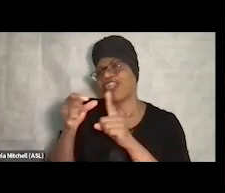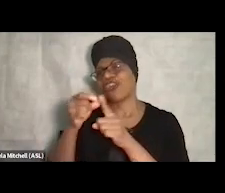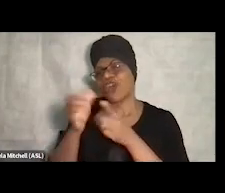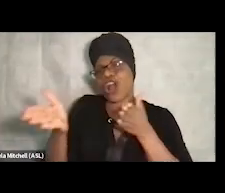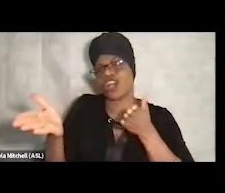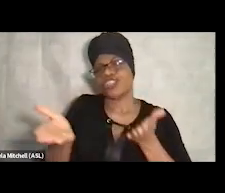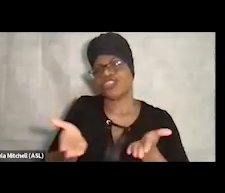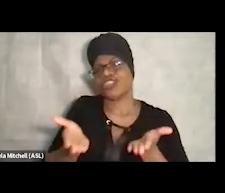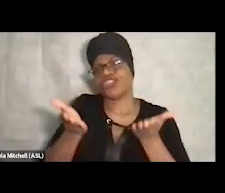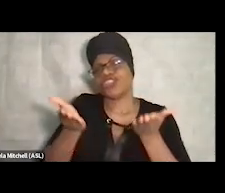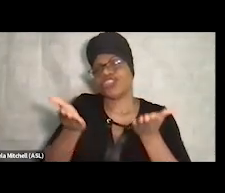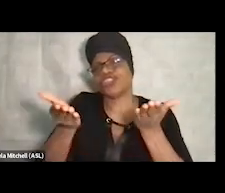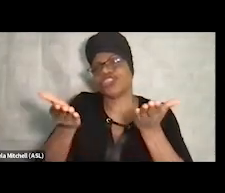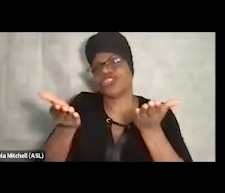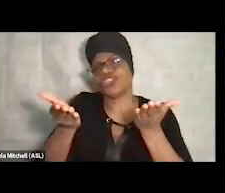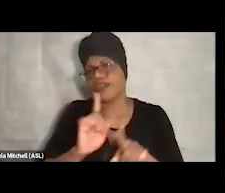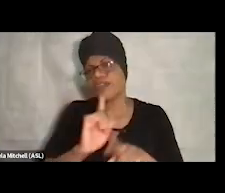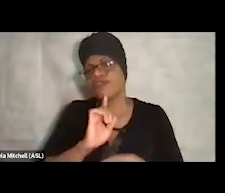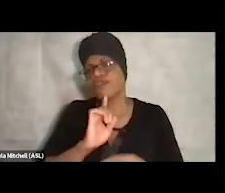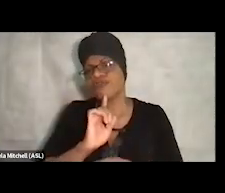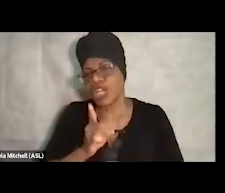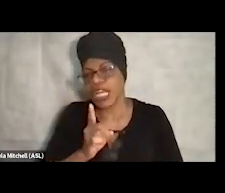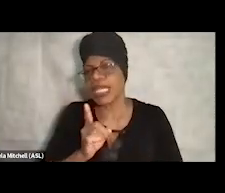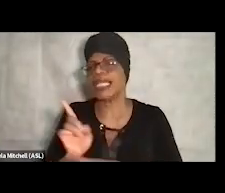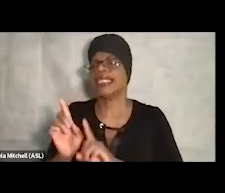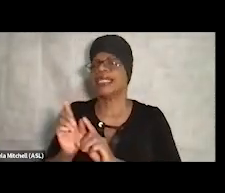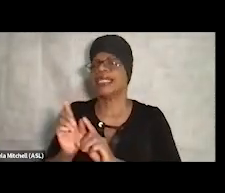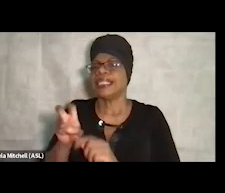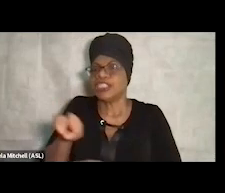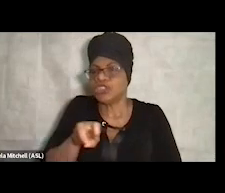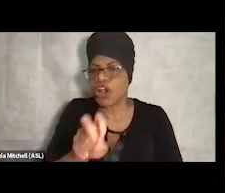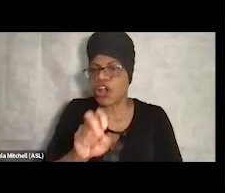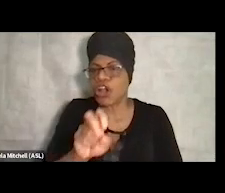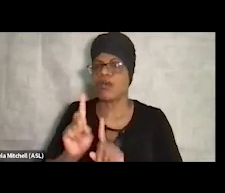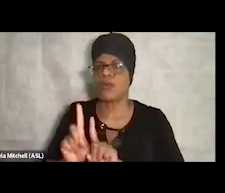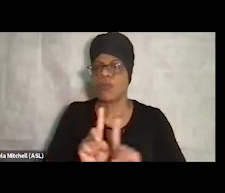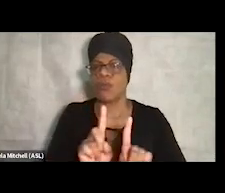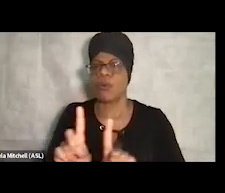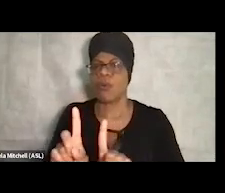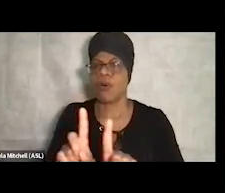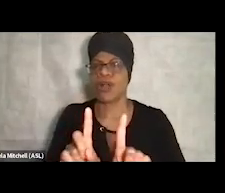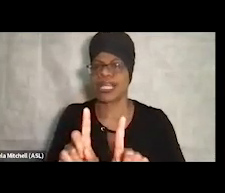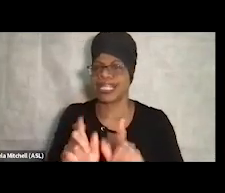We are ideally walking along in this journey, and I can't come in on a white horse and save anybody.